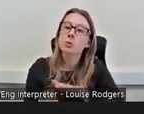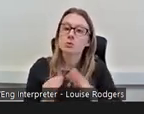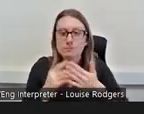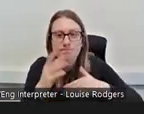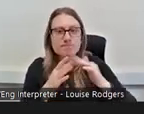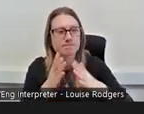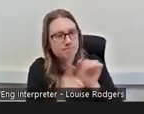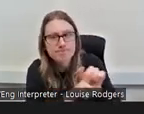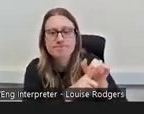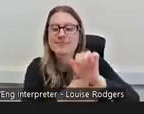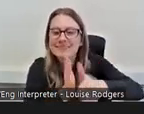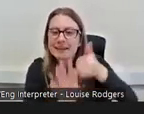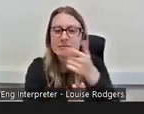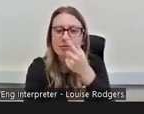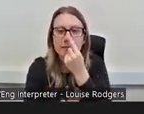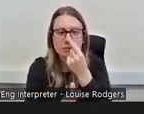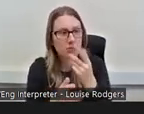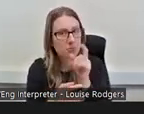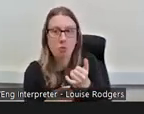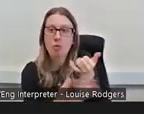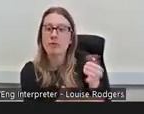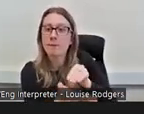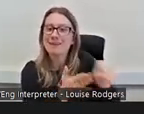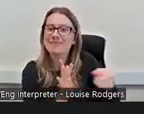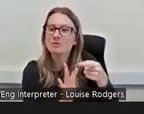to be able to offer paid internships and build that capacity in those skills and that confidence.